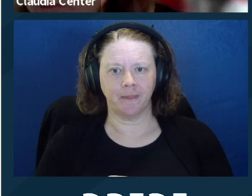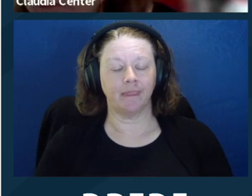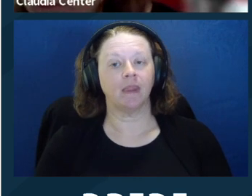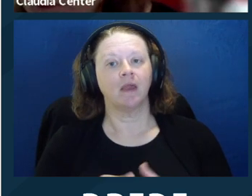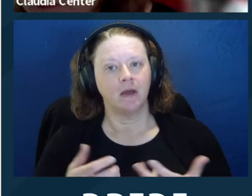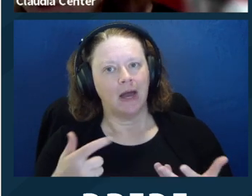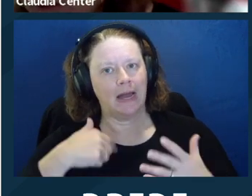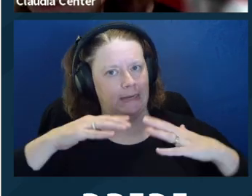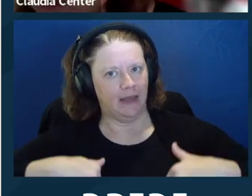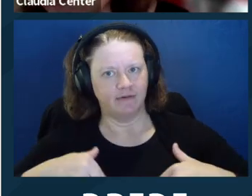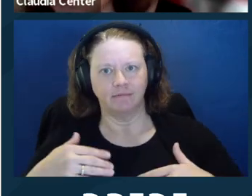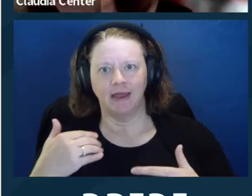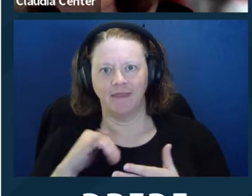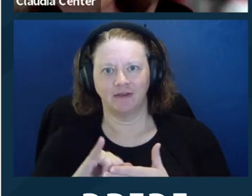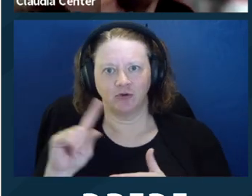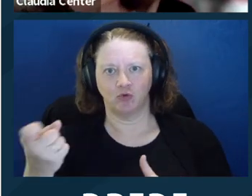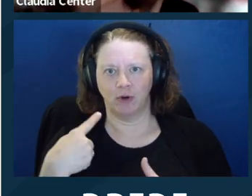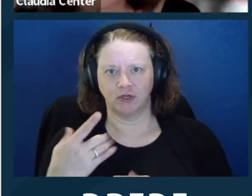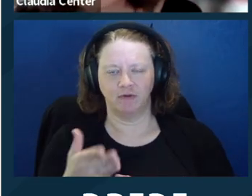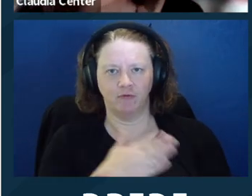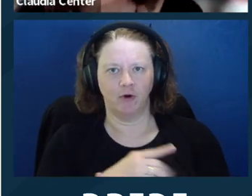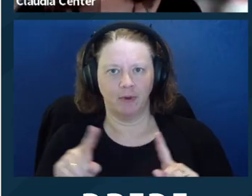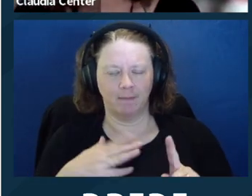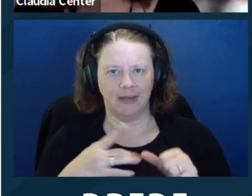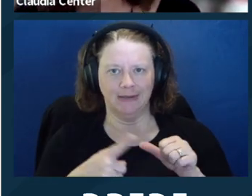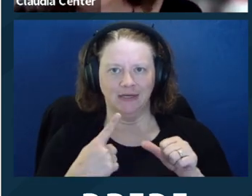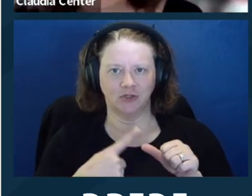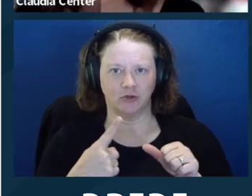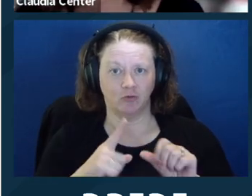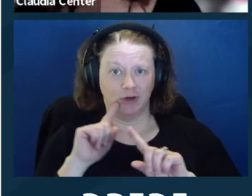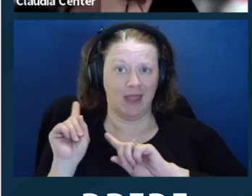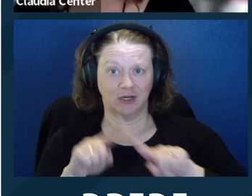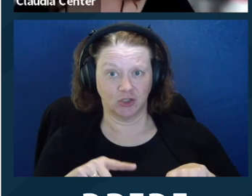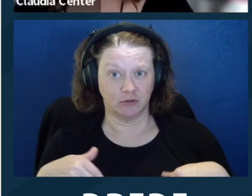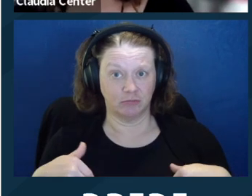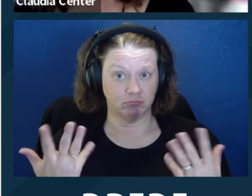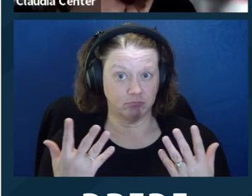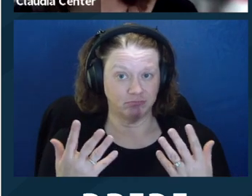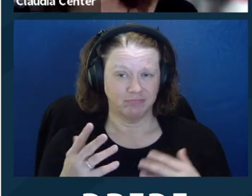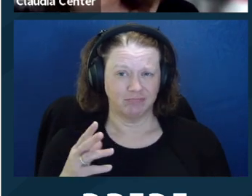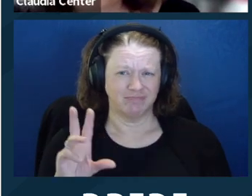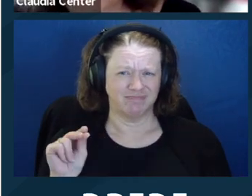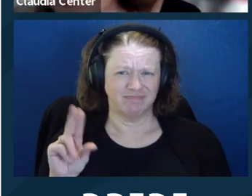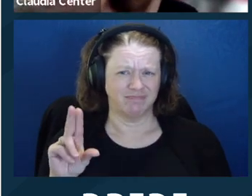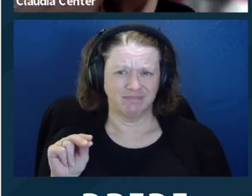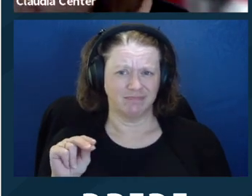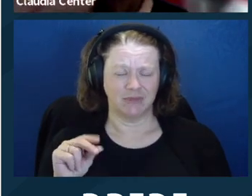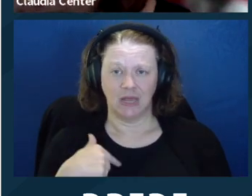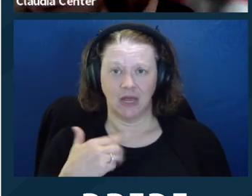for every communication or interaction? I haven't had this question before, but my initial